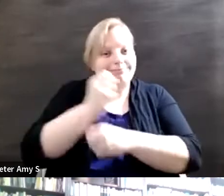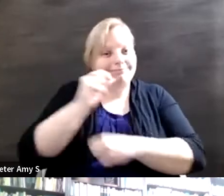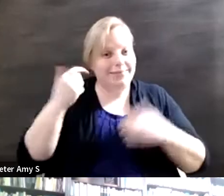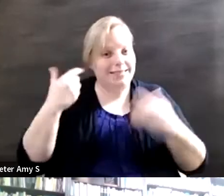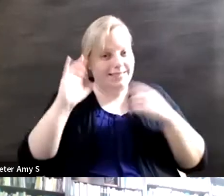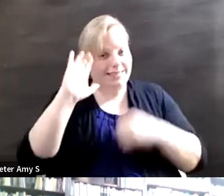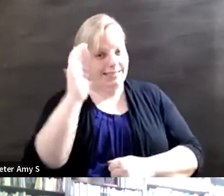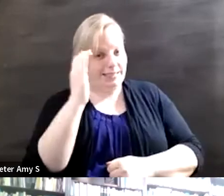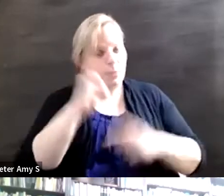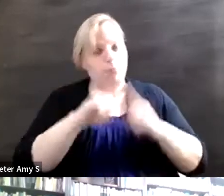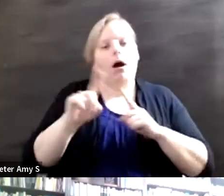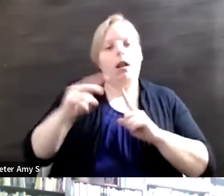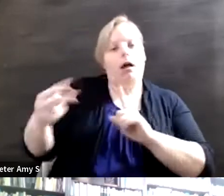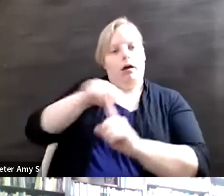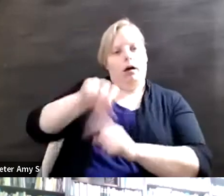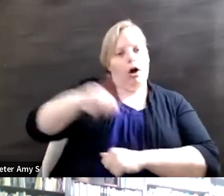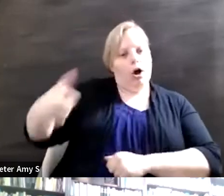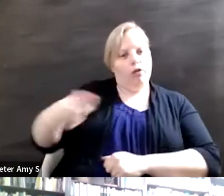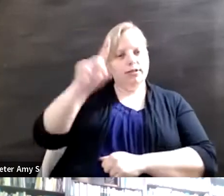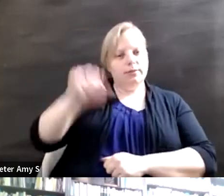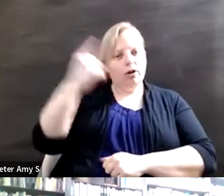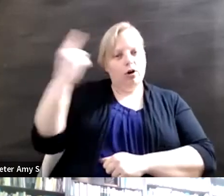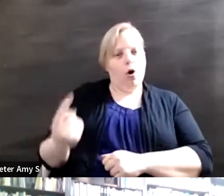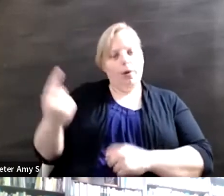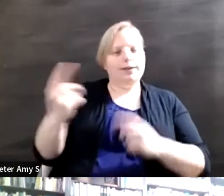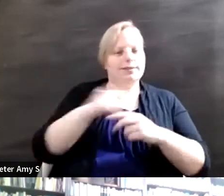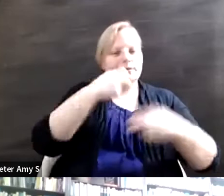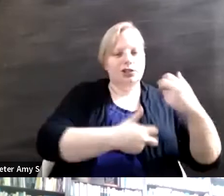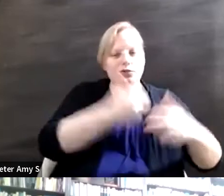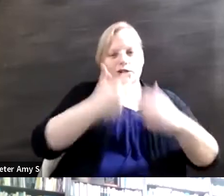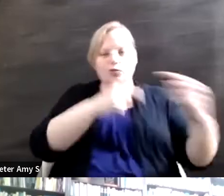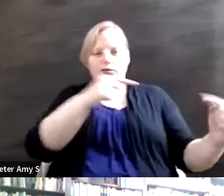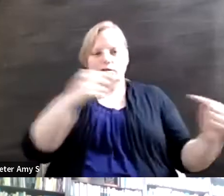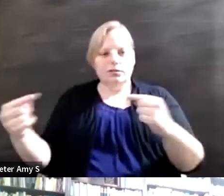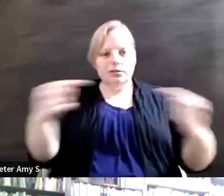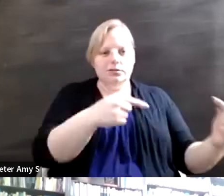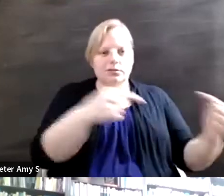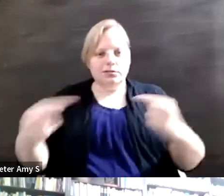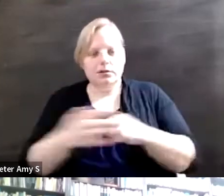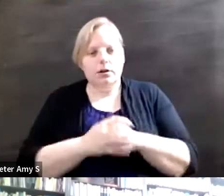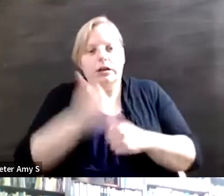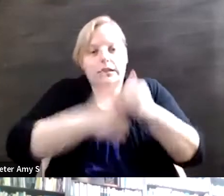disability has always been an across the aisle issue and every disability law in the U.S. on the